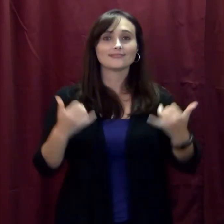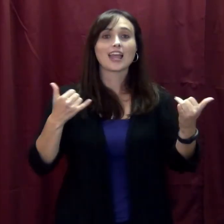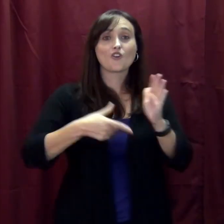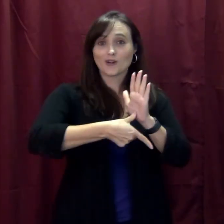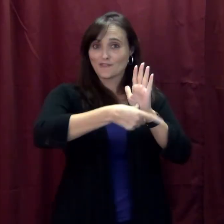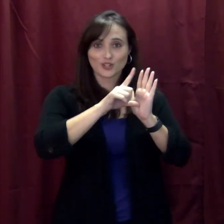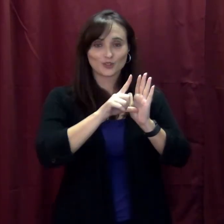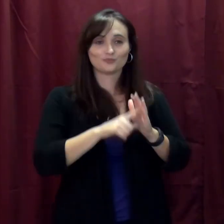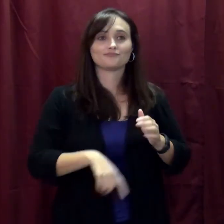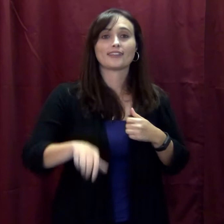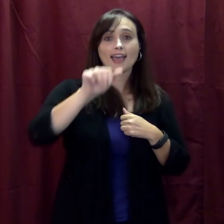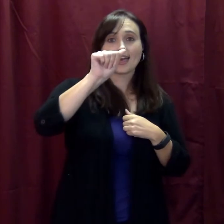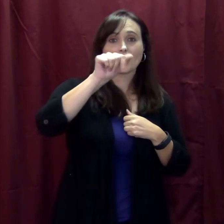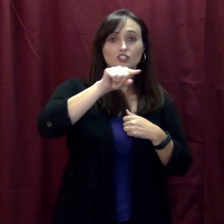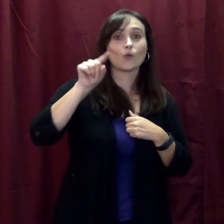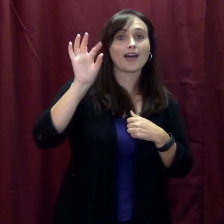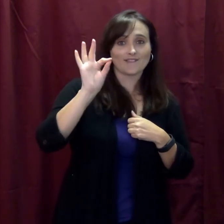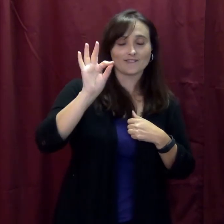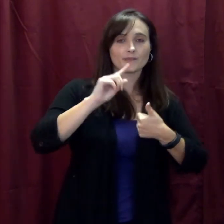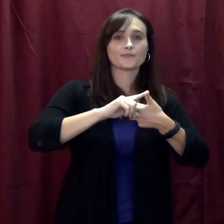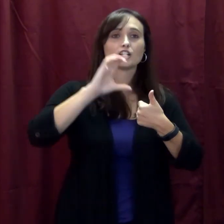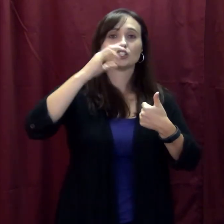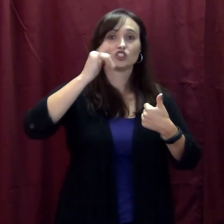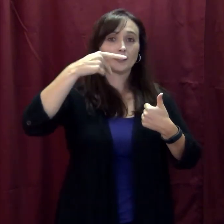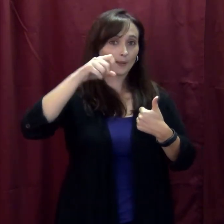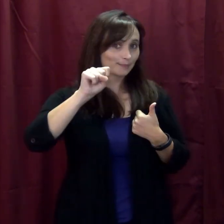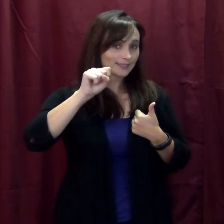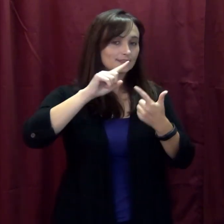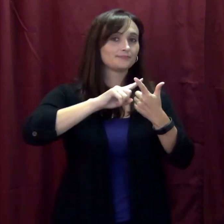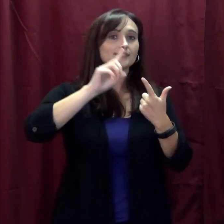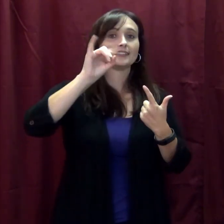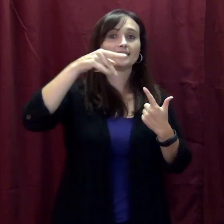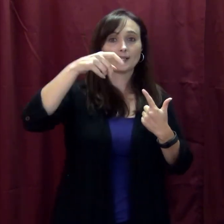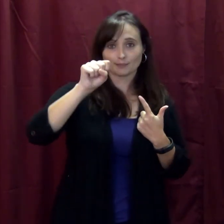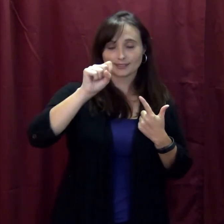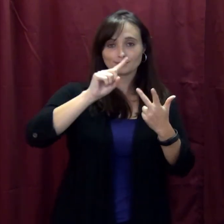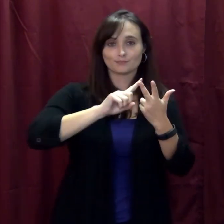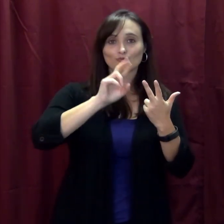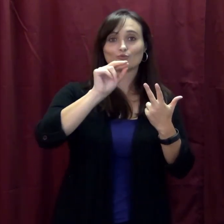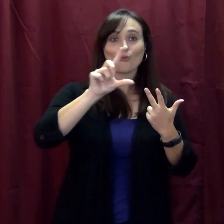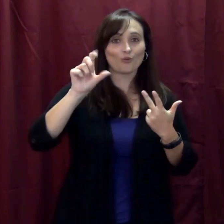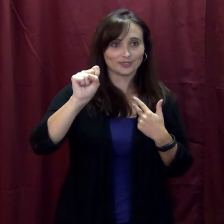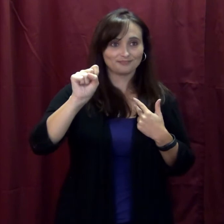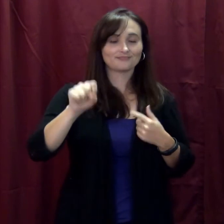Let's review the list A - F: chips, dips, rolls